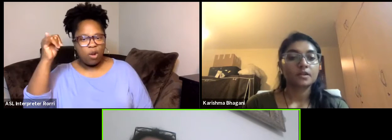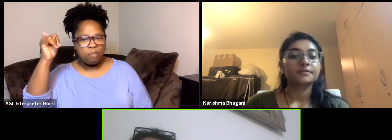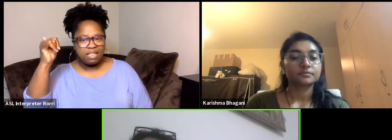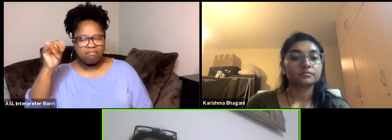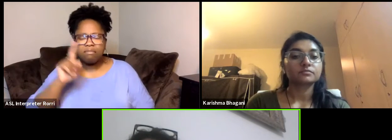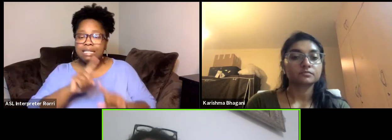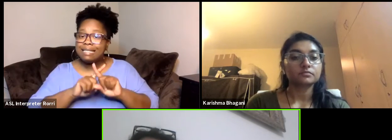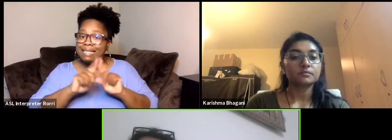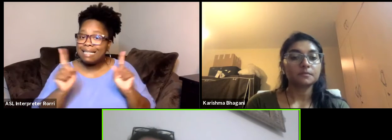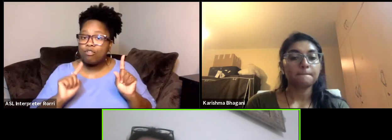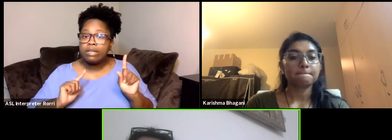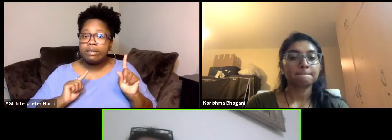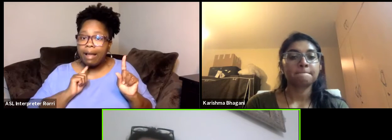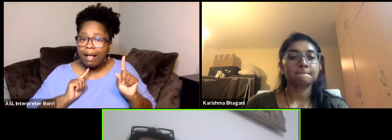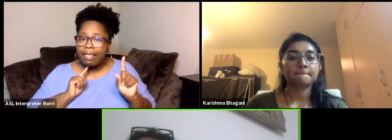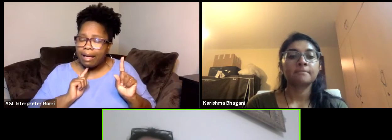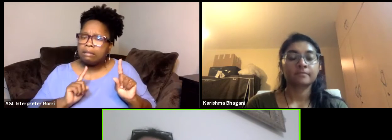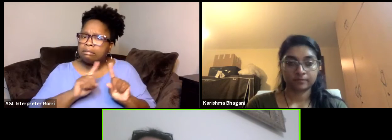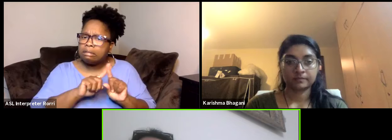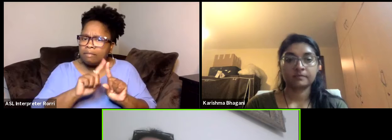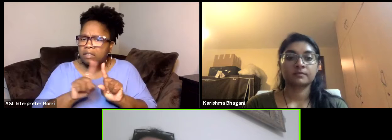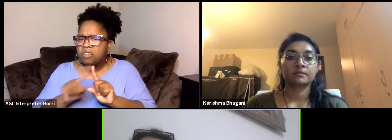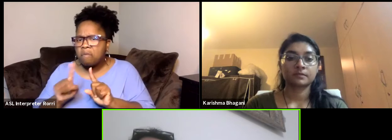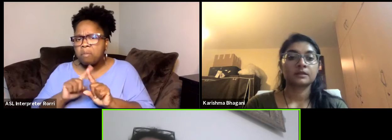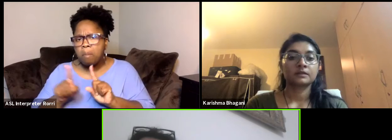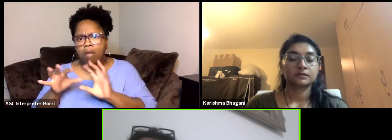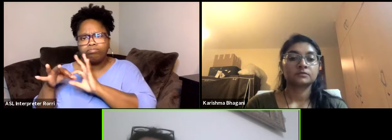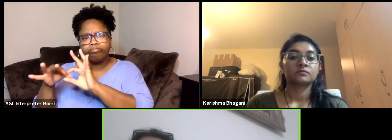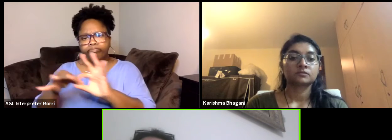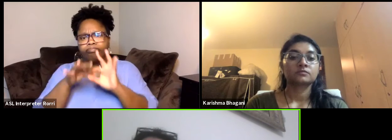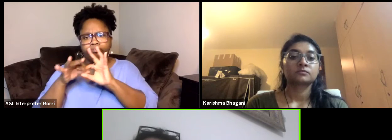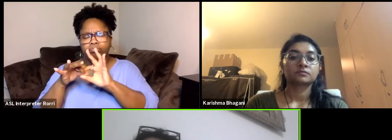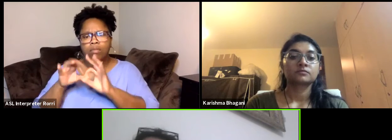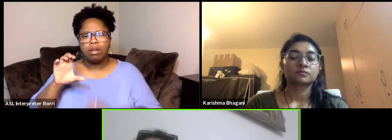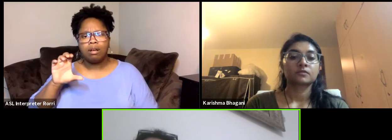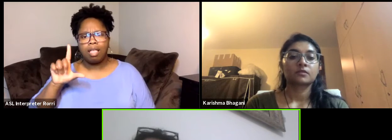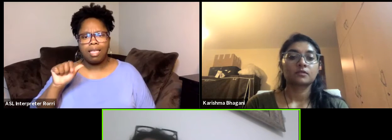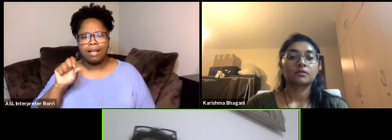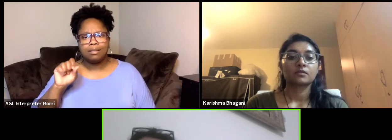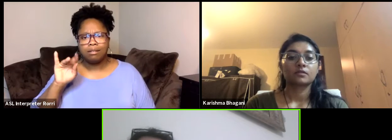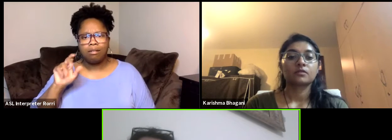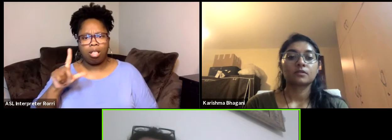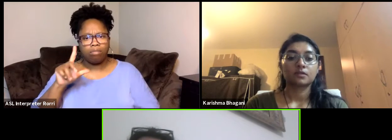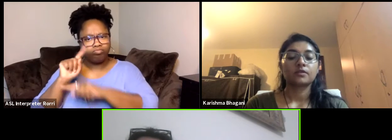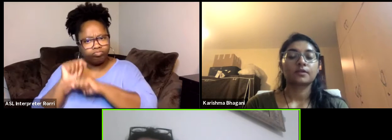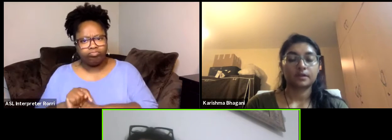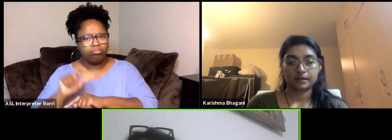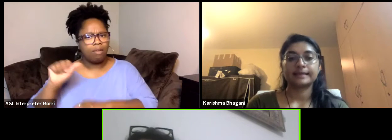there is one unifying languages the classical Arabic which everybody talks and everybody understands.